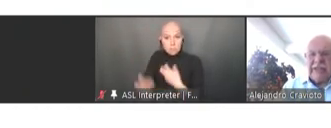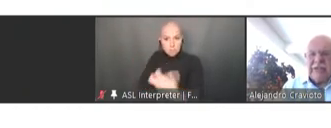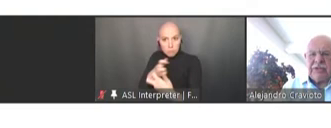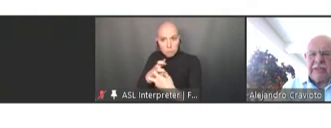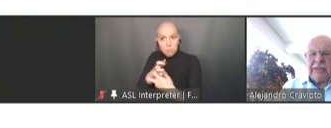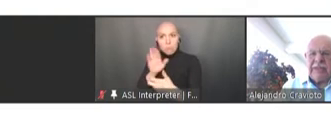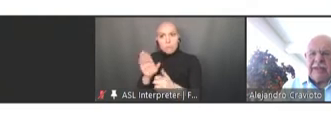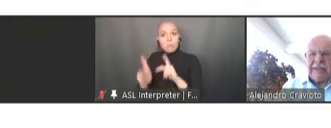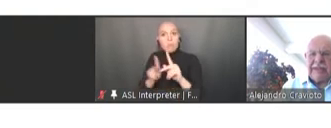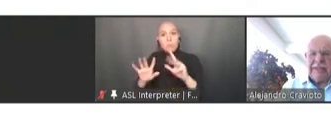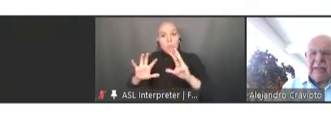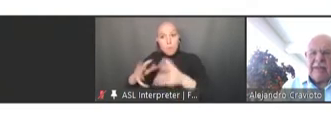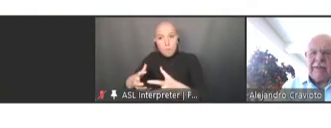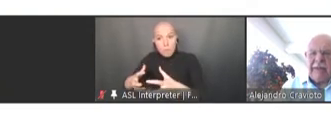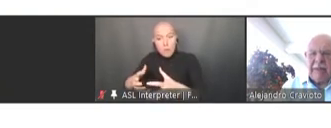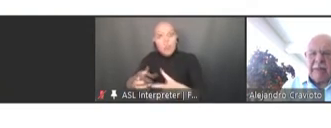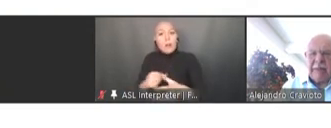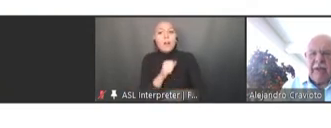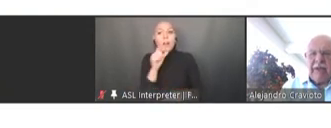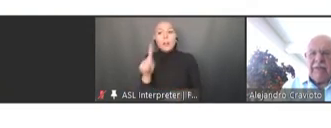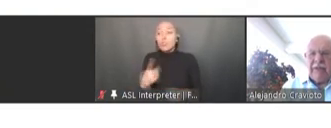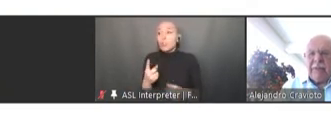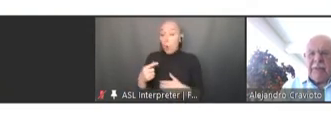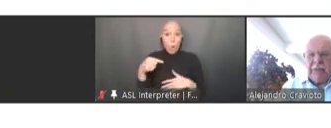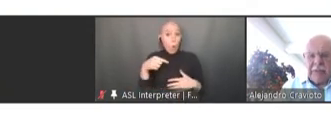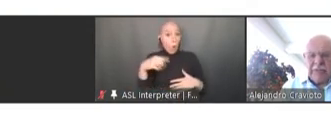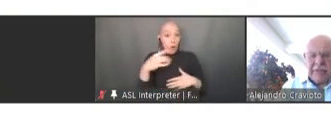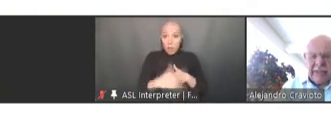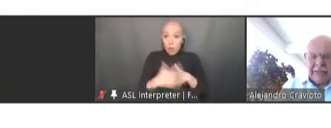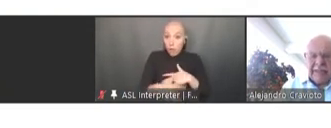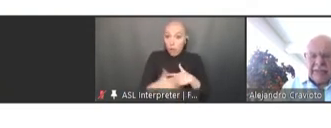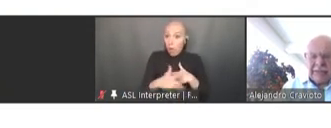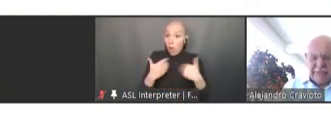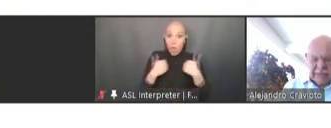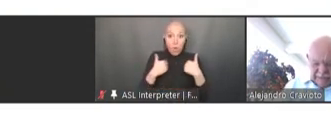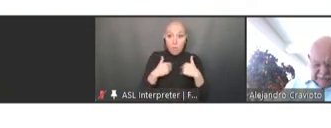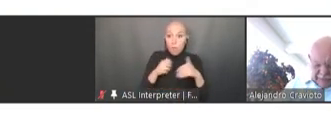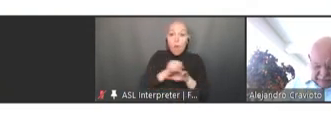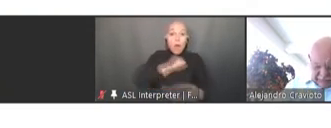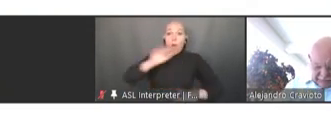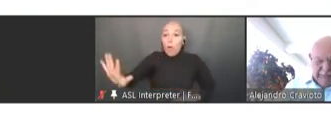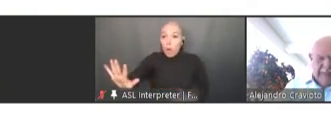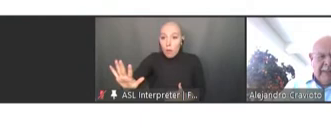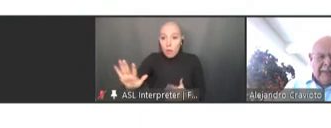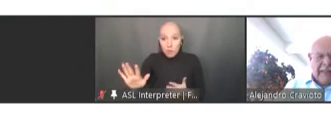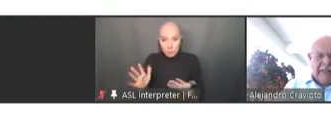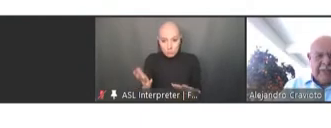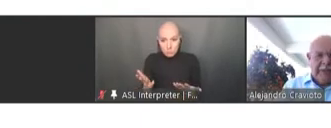just sending the vaccines that are available for them to use as soon as possible. The next one.